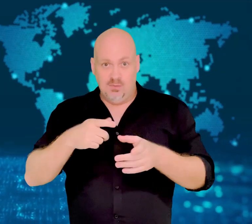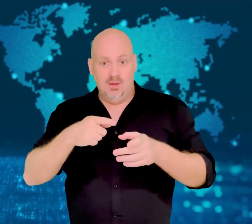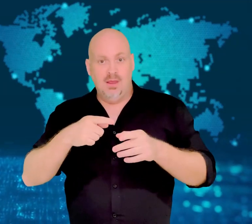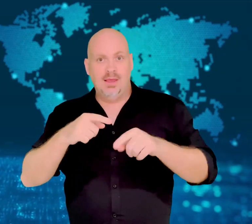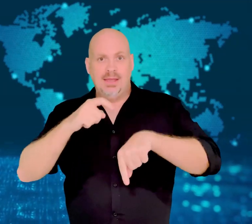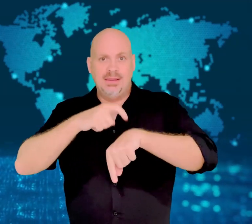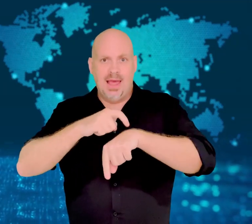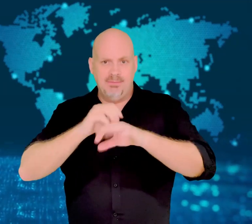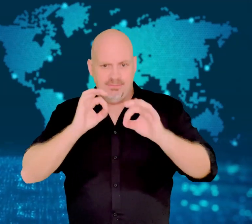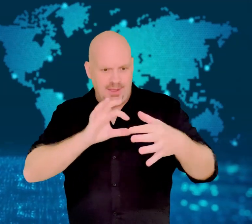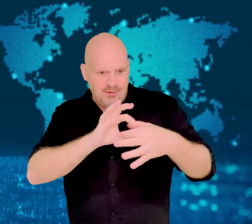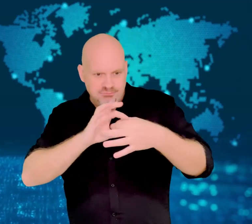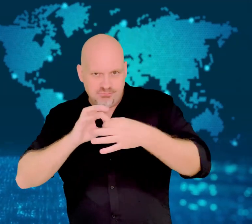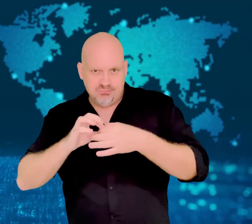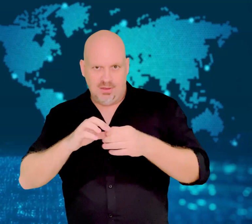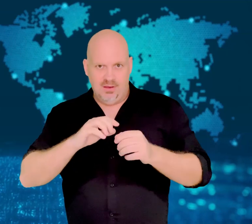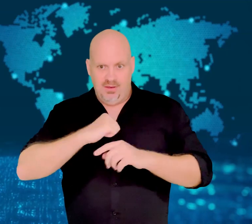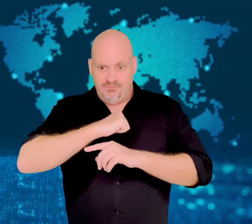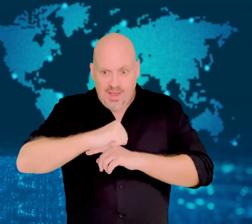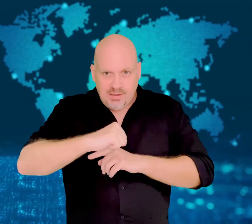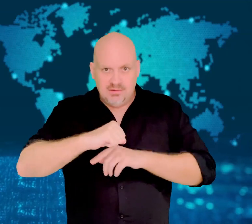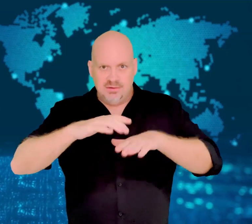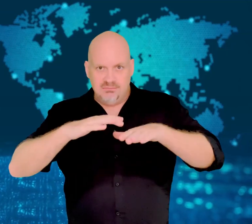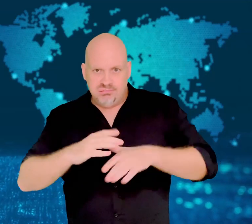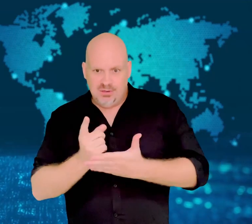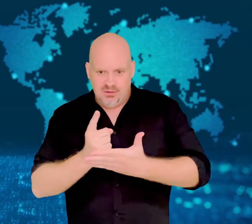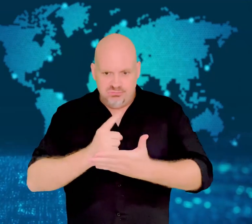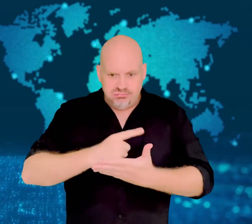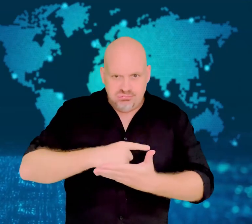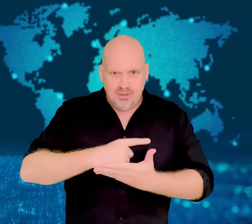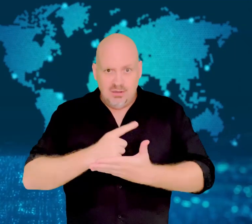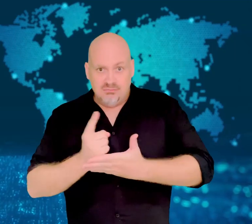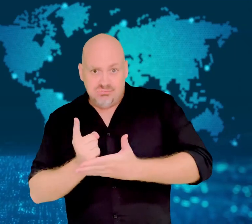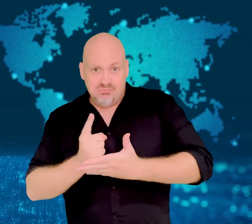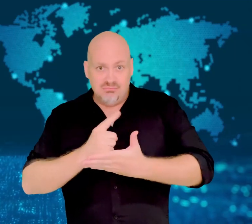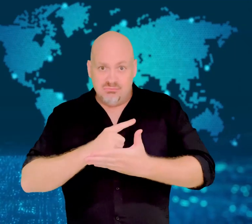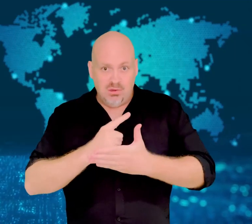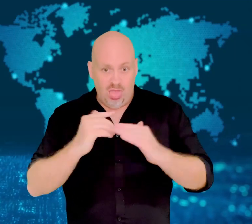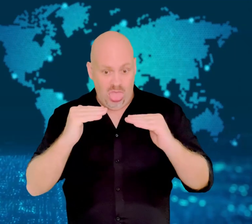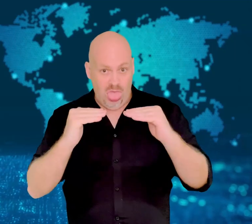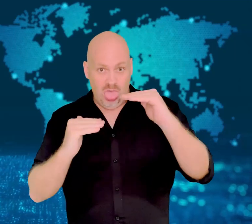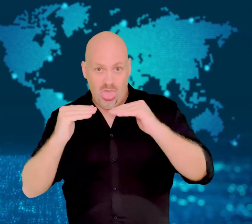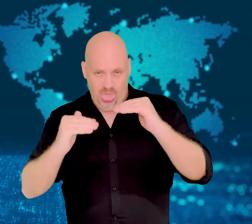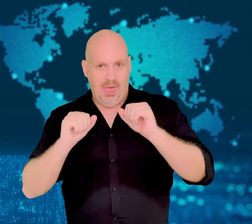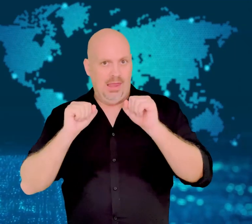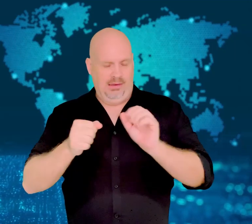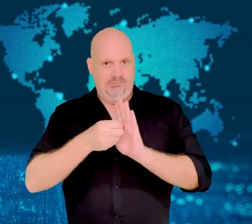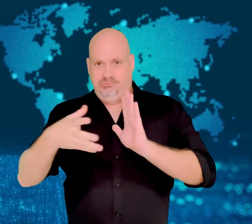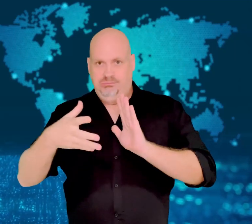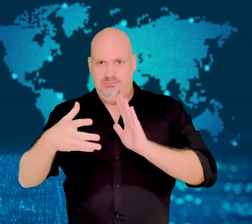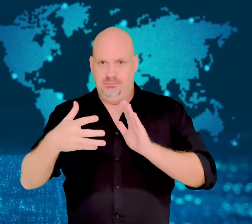match their accelerations and decelerations.